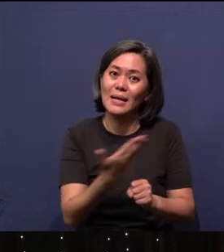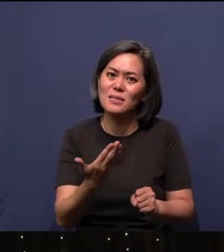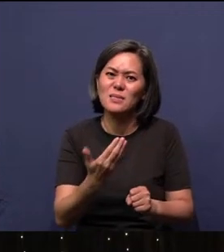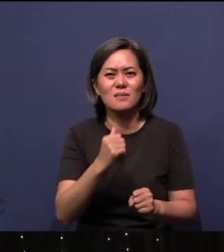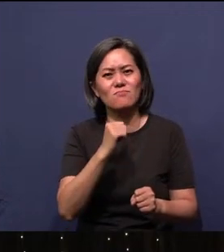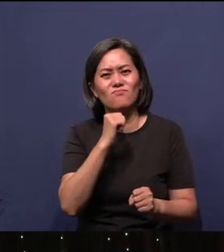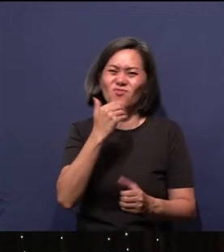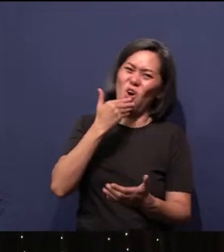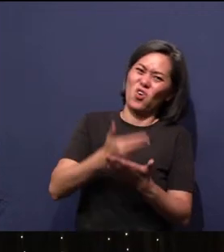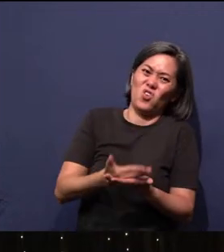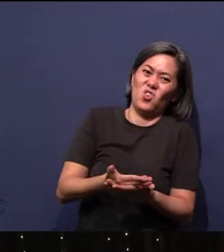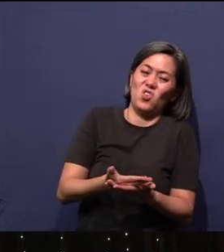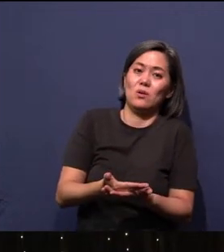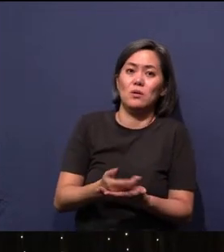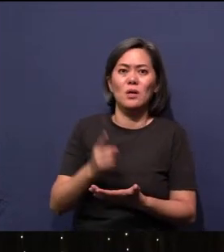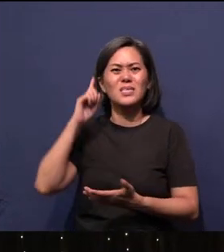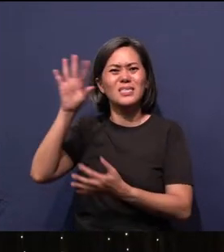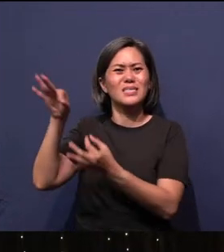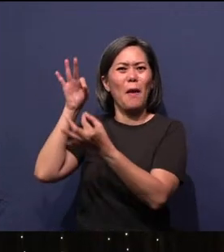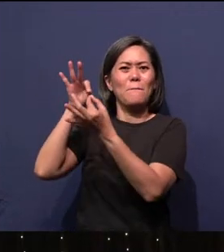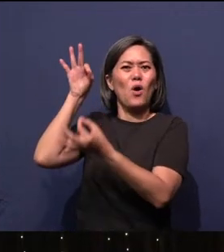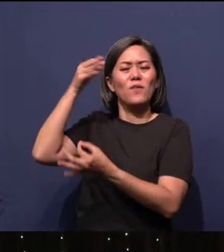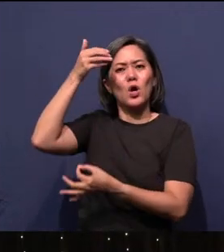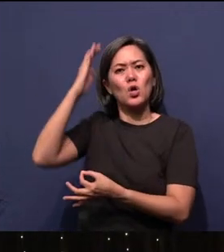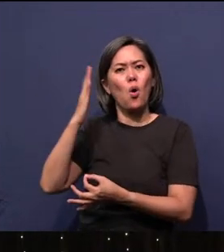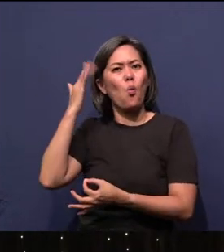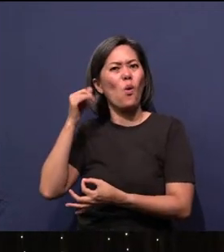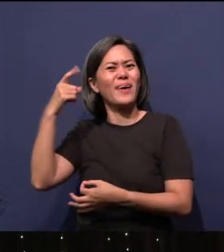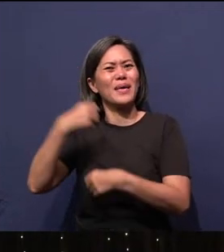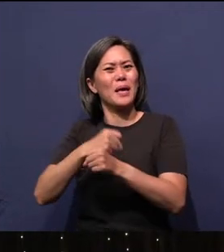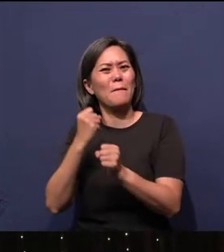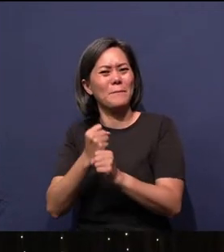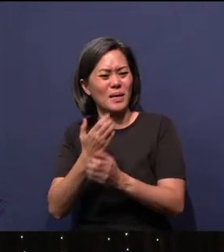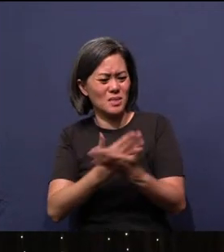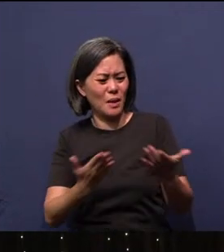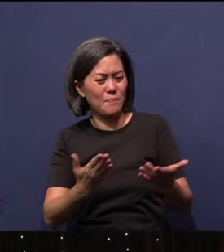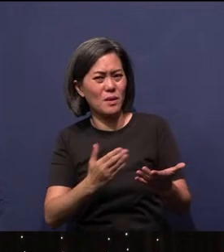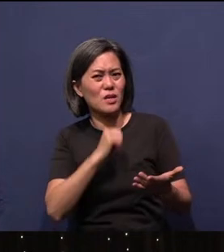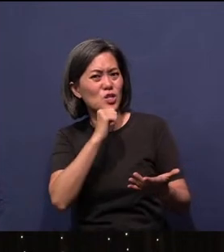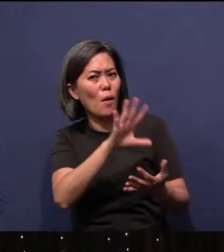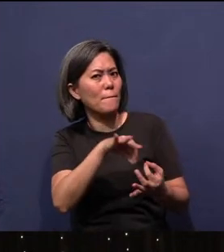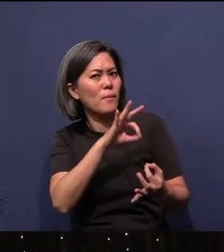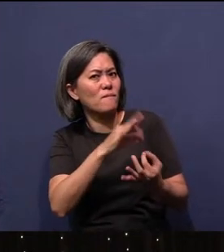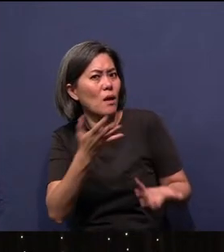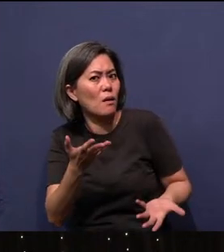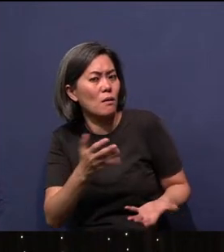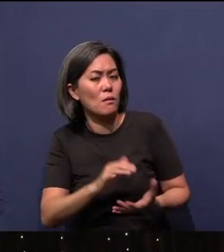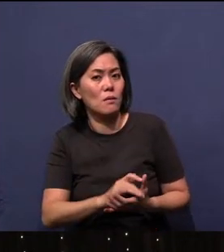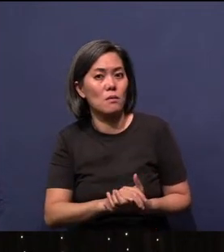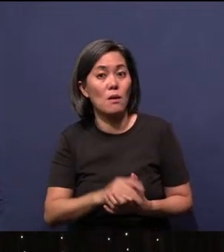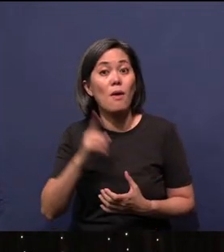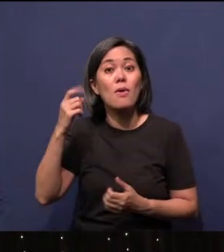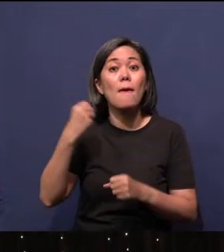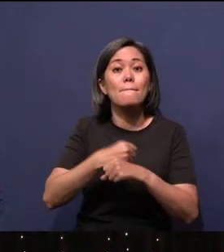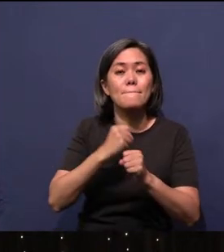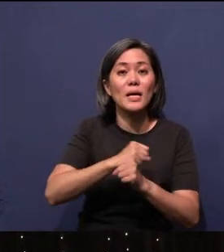He's the perfect God. Why should He make something imperfect? He makes it all good.